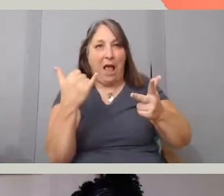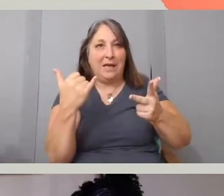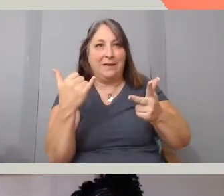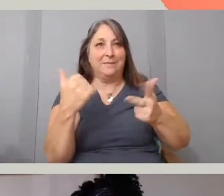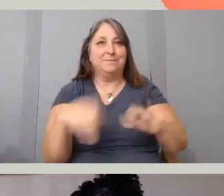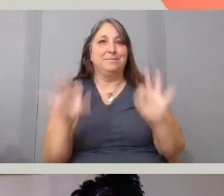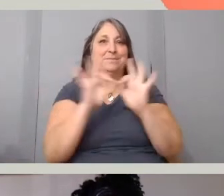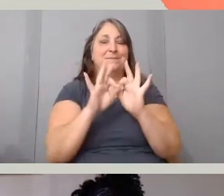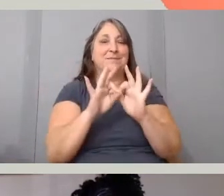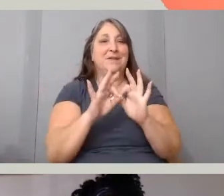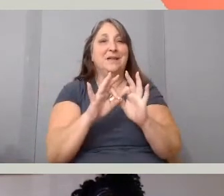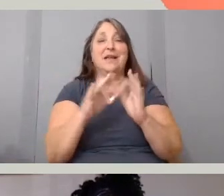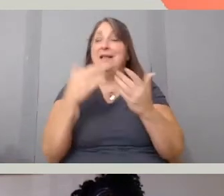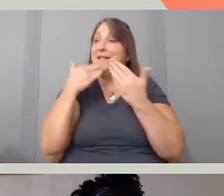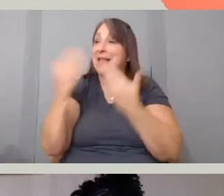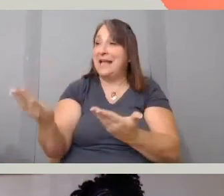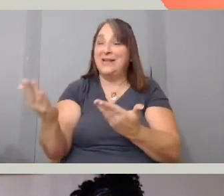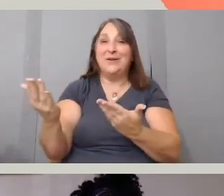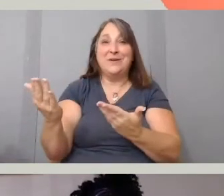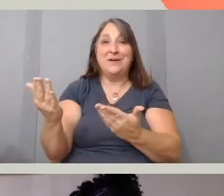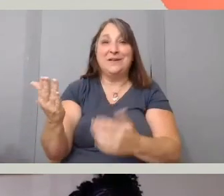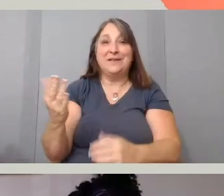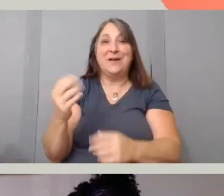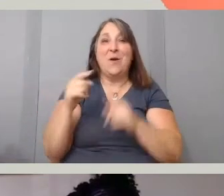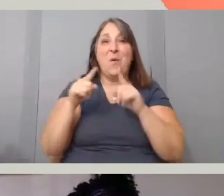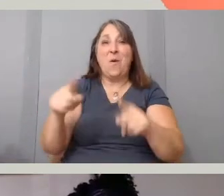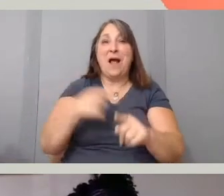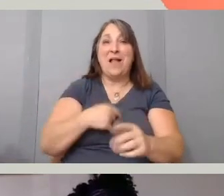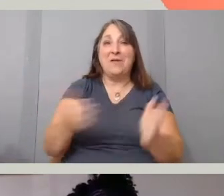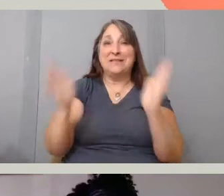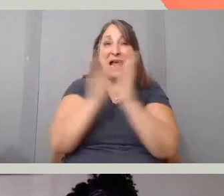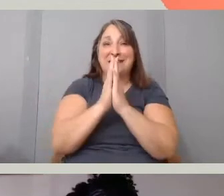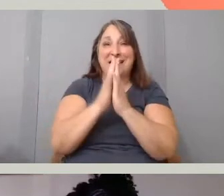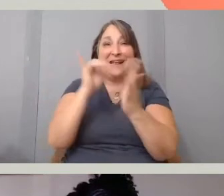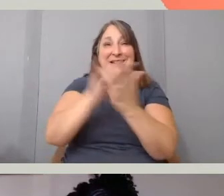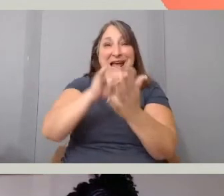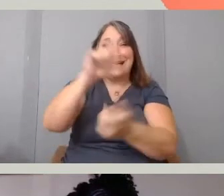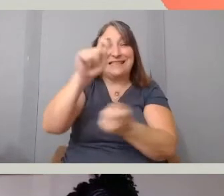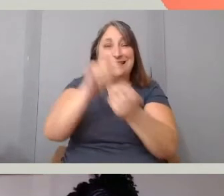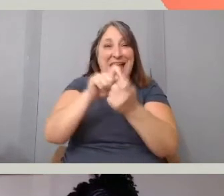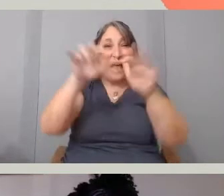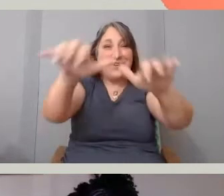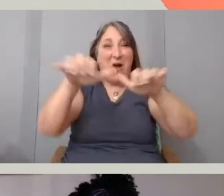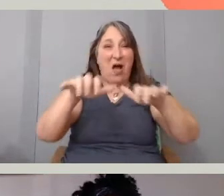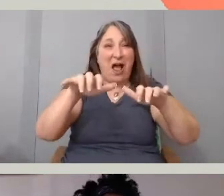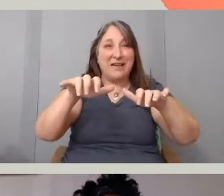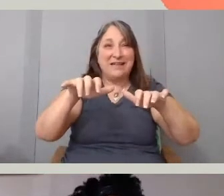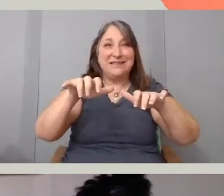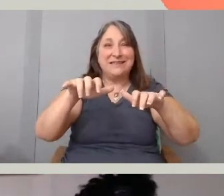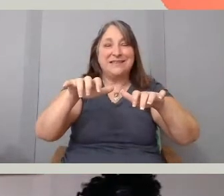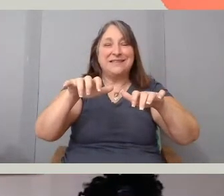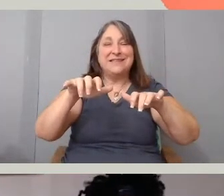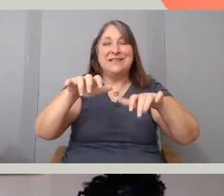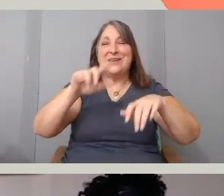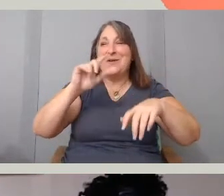Thank you, actually, it was like, while I was asking this, this exact audience question came up because yeah, it is actually,